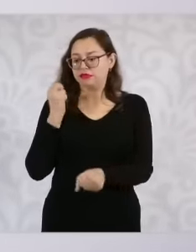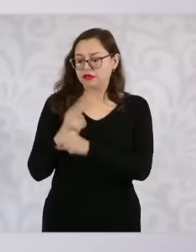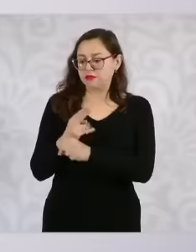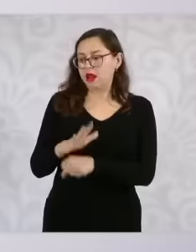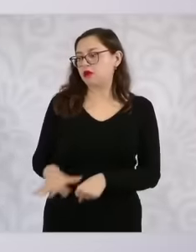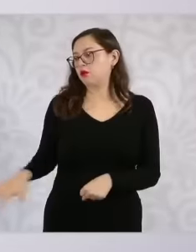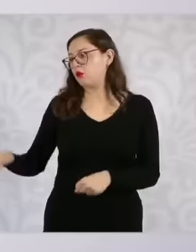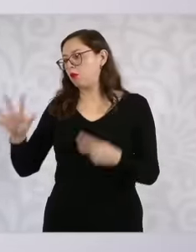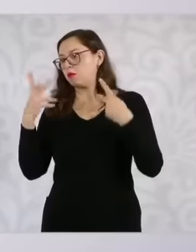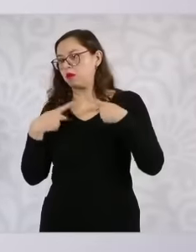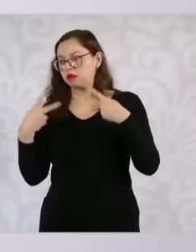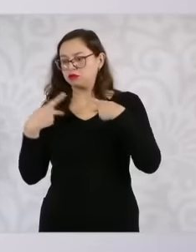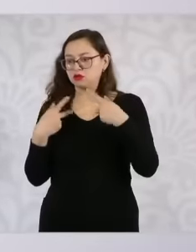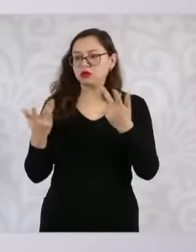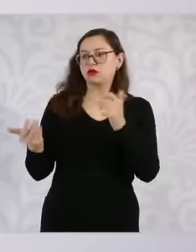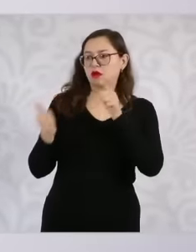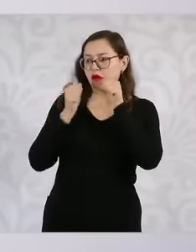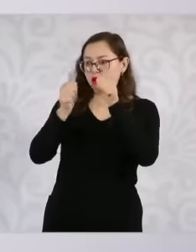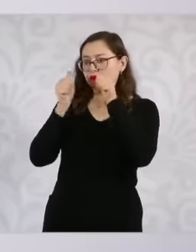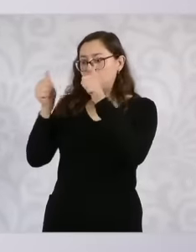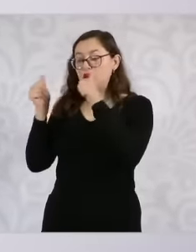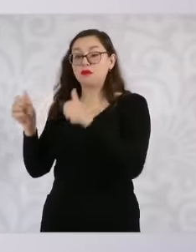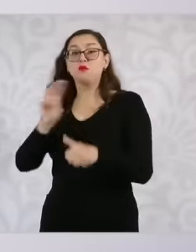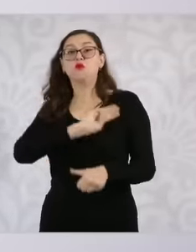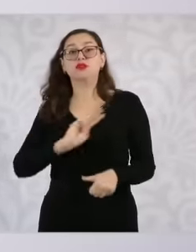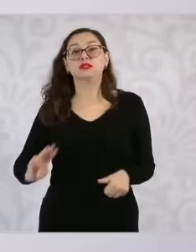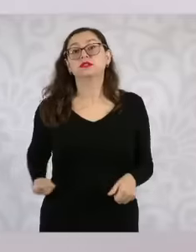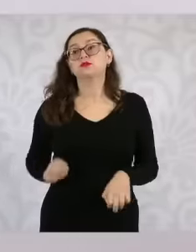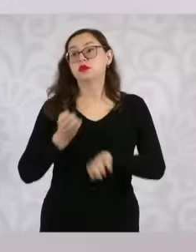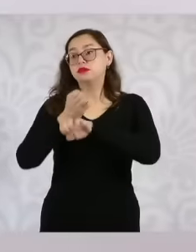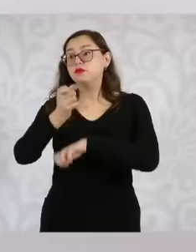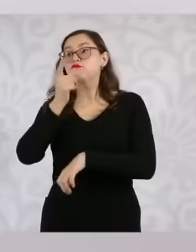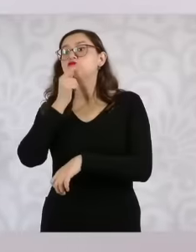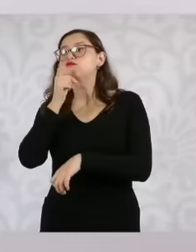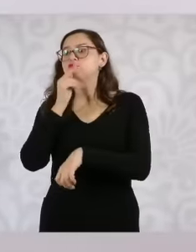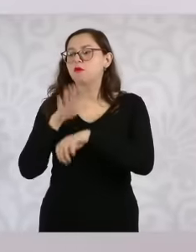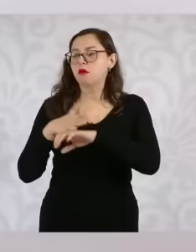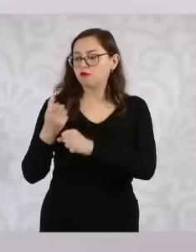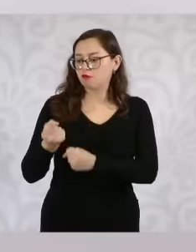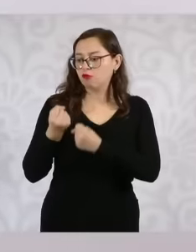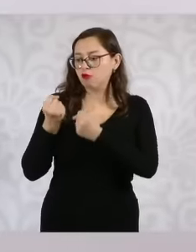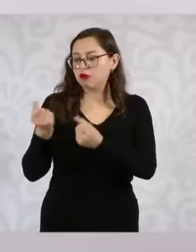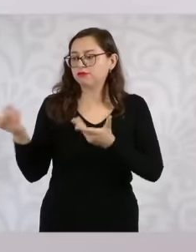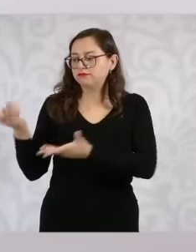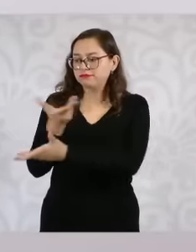local police and improve dialogue with all sectors of society to meet